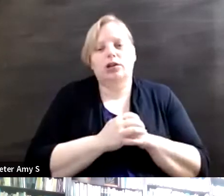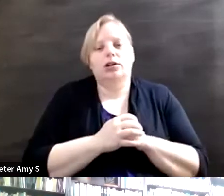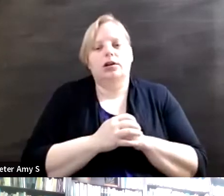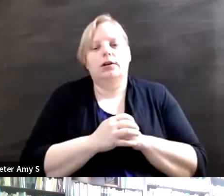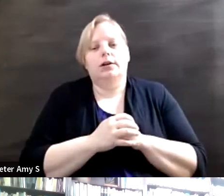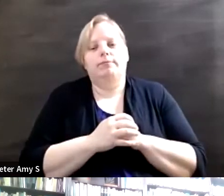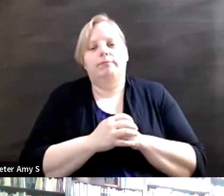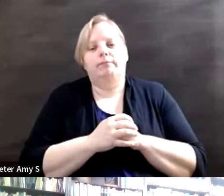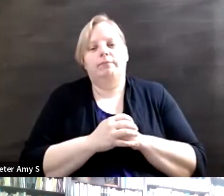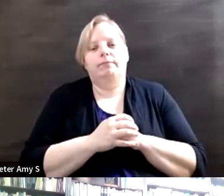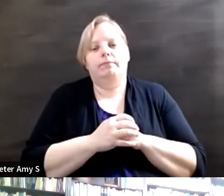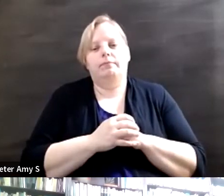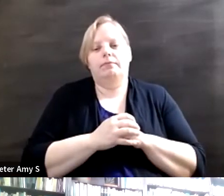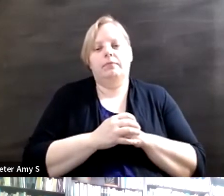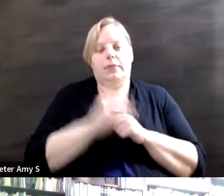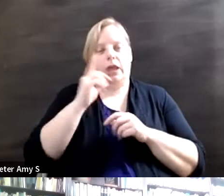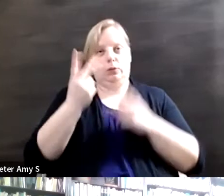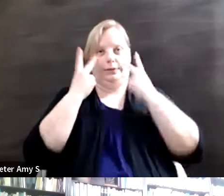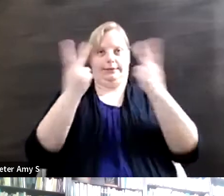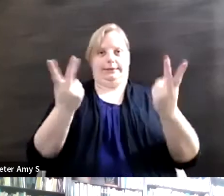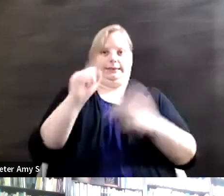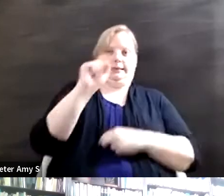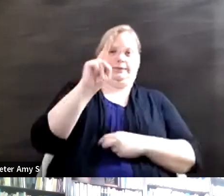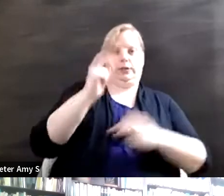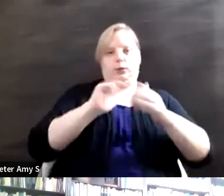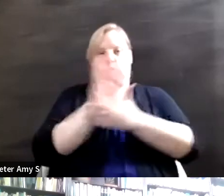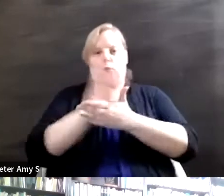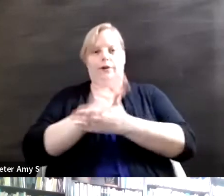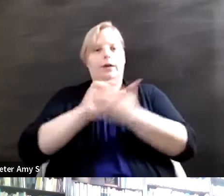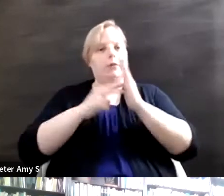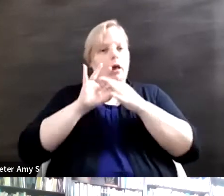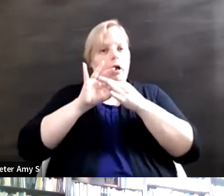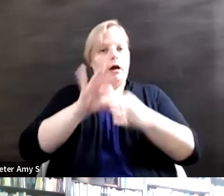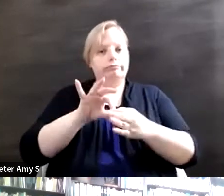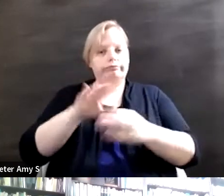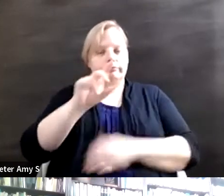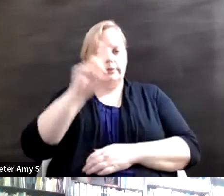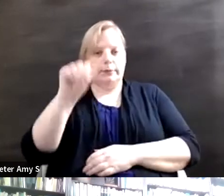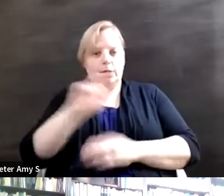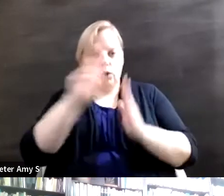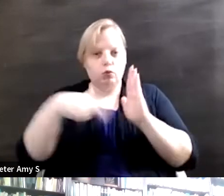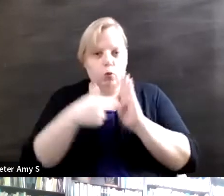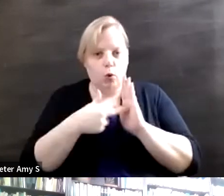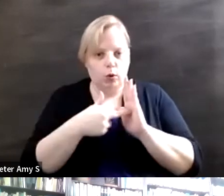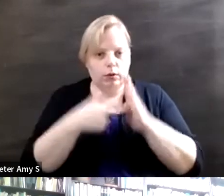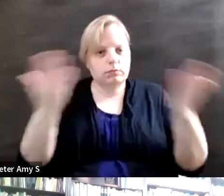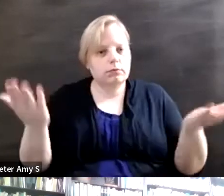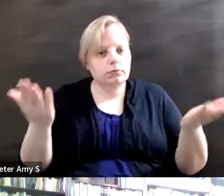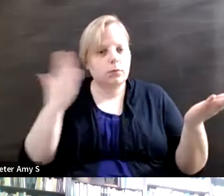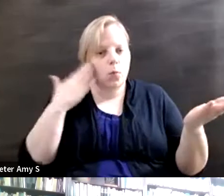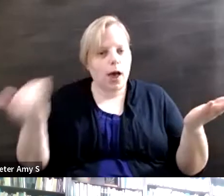that that appears in the screen has to do with a disability role. So why is that so?